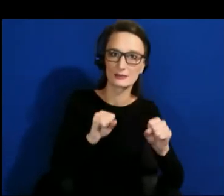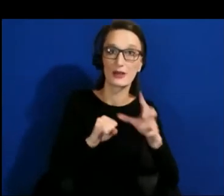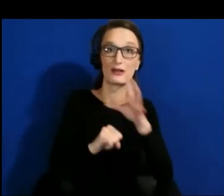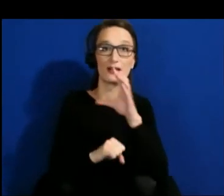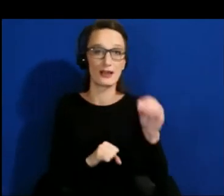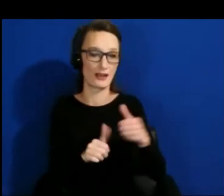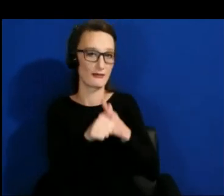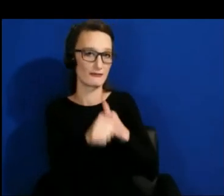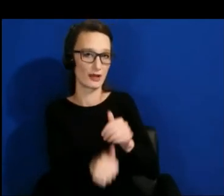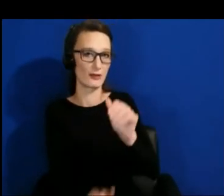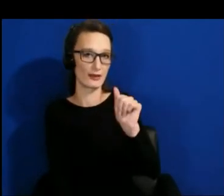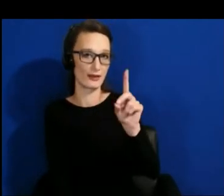compliance. The way that something that isn't ADA compliant can sometimes not be solved.